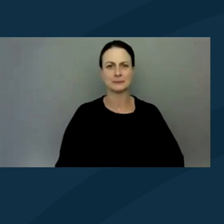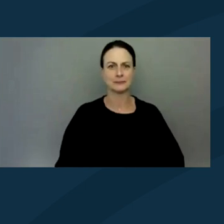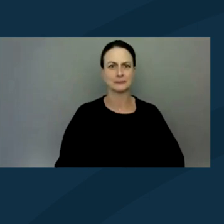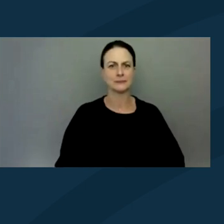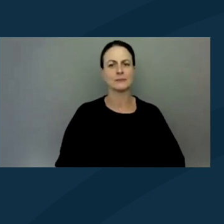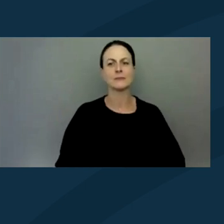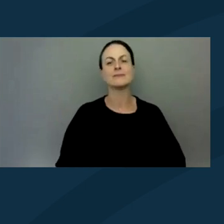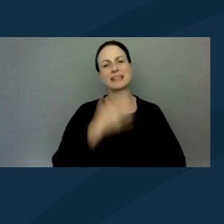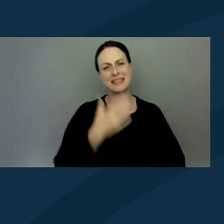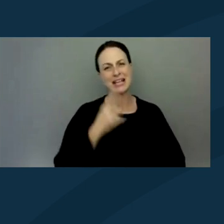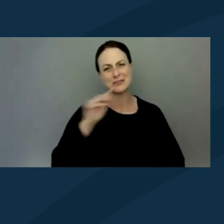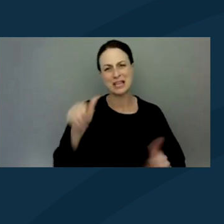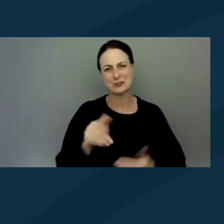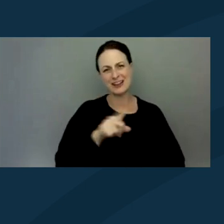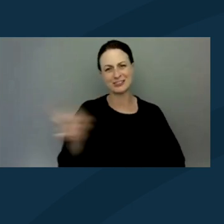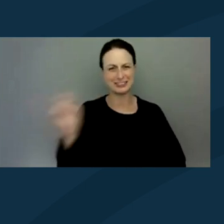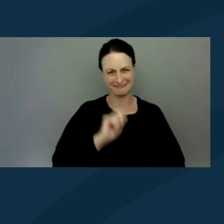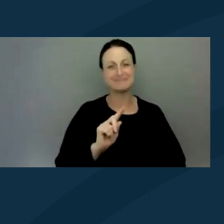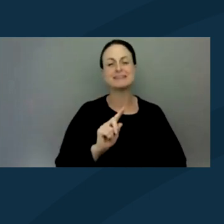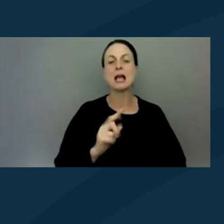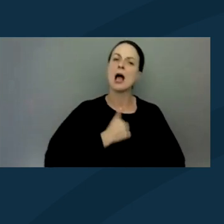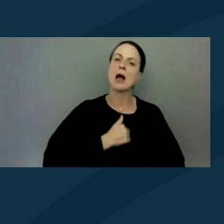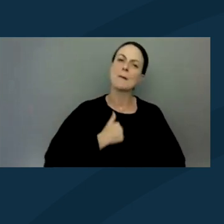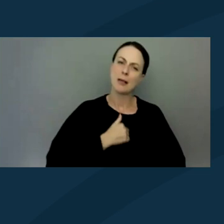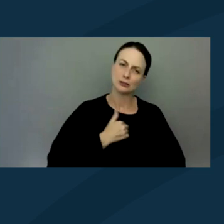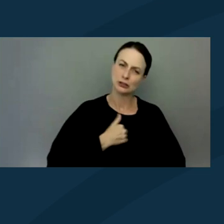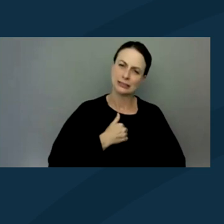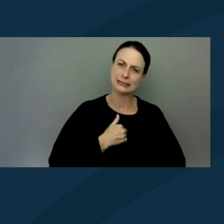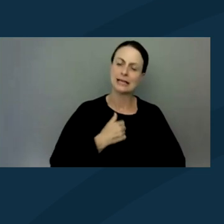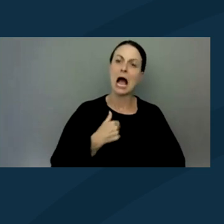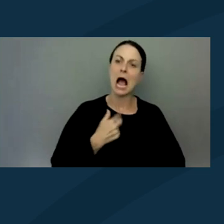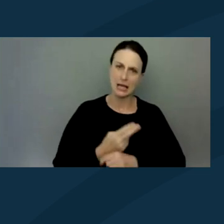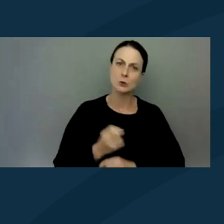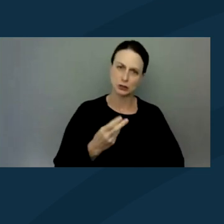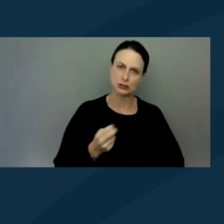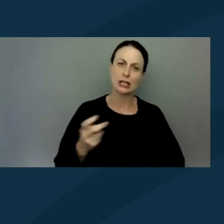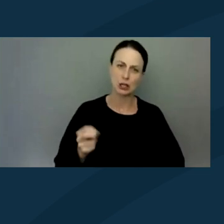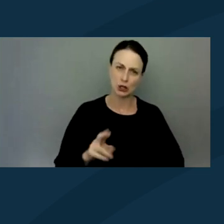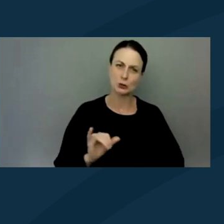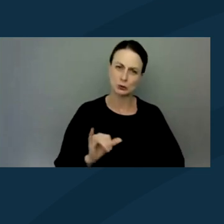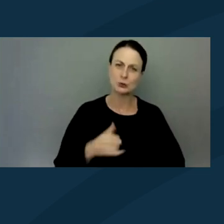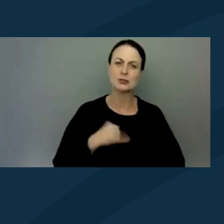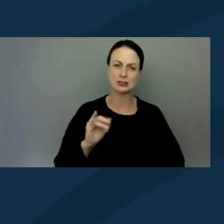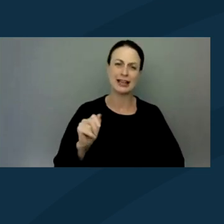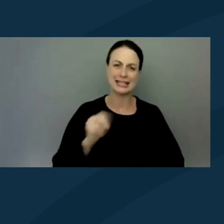Thanks for the introductions, everyone. And apologies, I use she/her pronouns. This is Jillian speaking again.